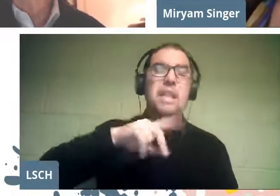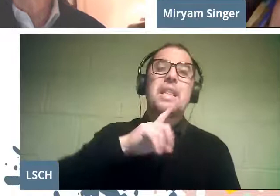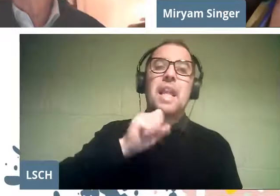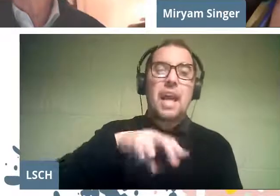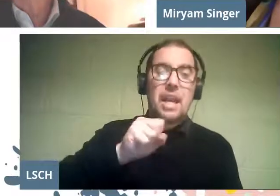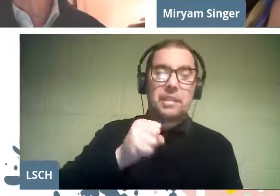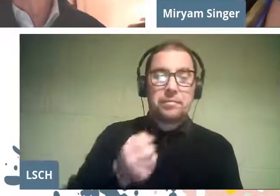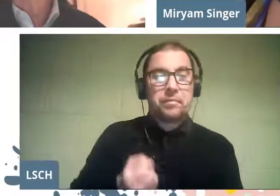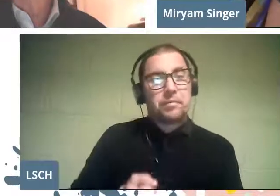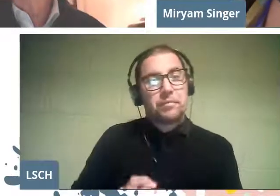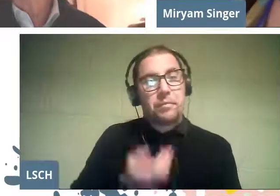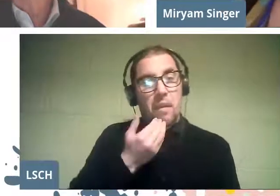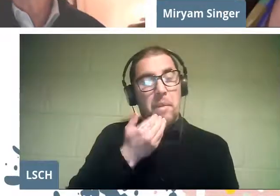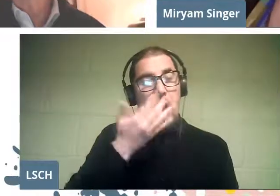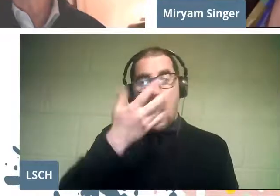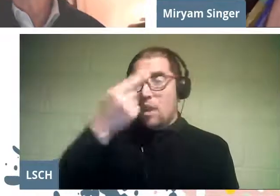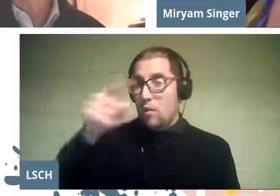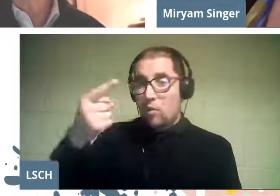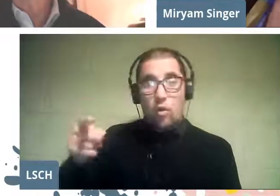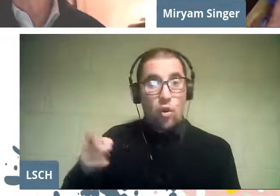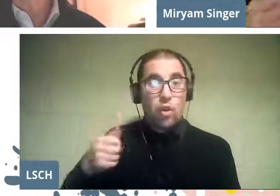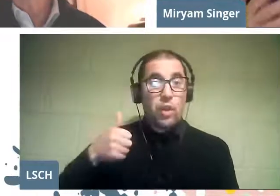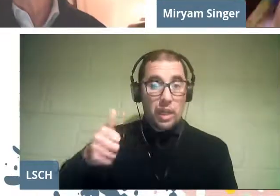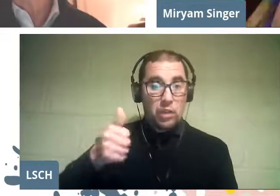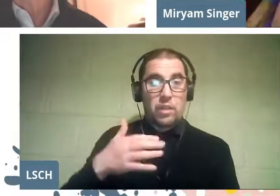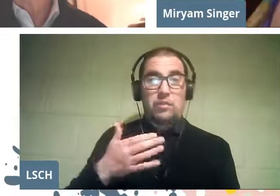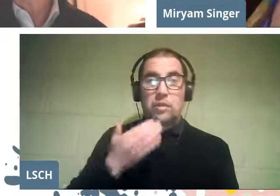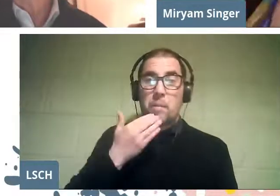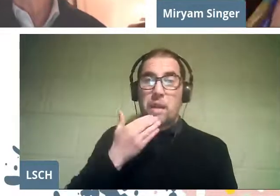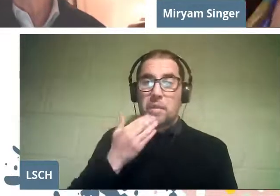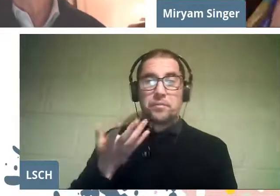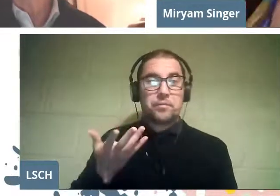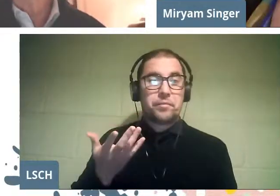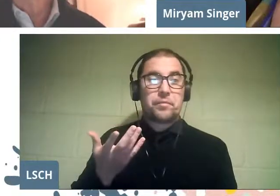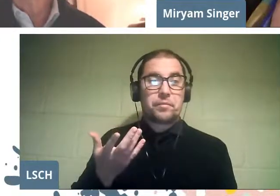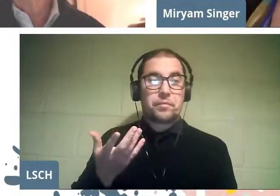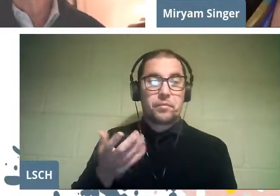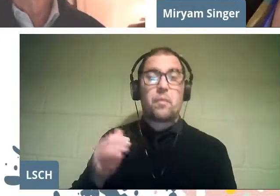And other directors. We also need the support